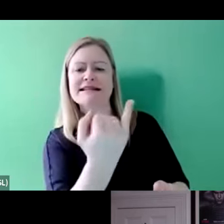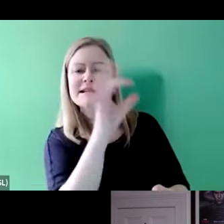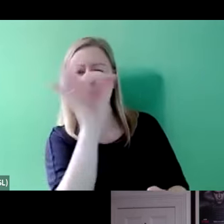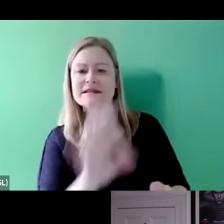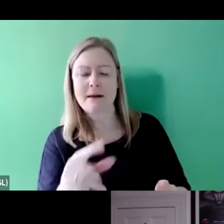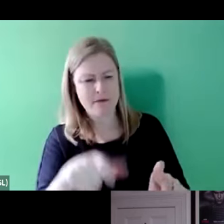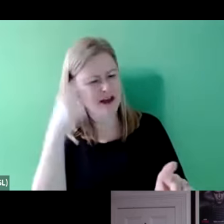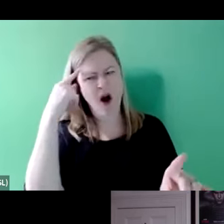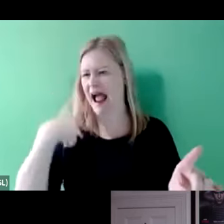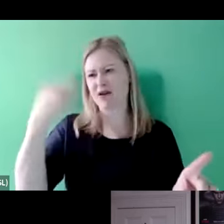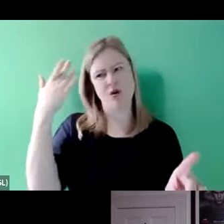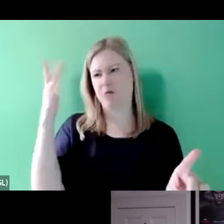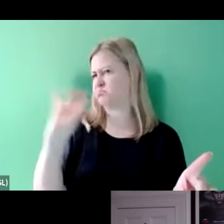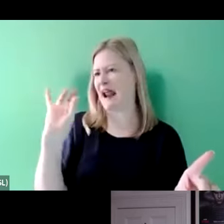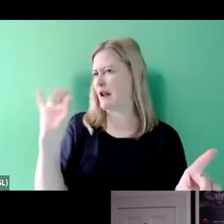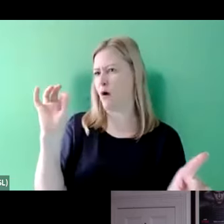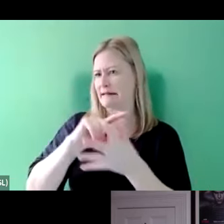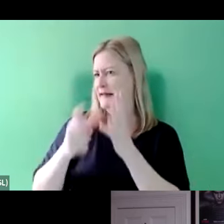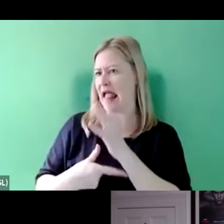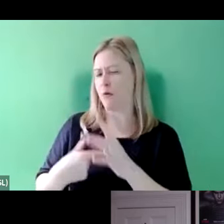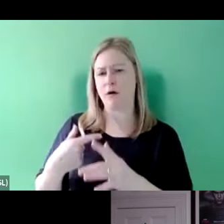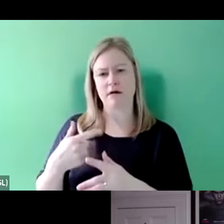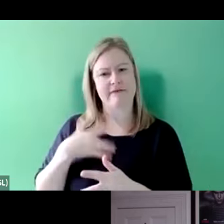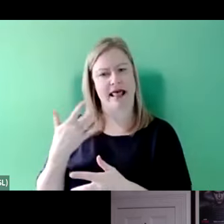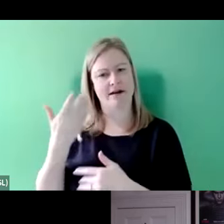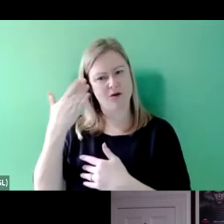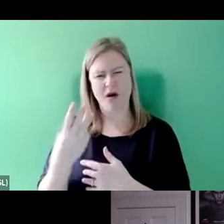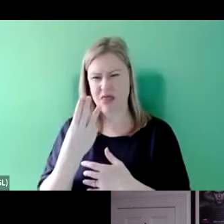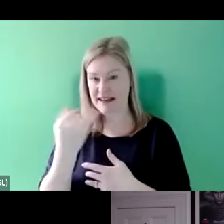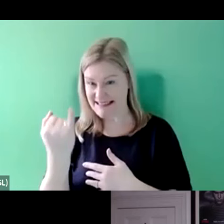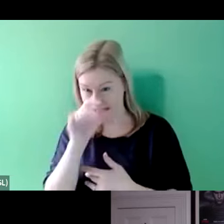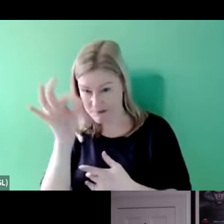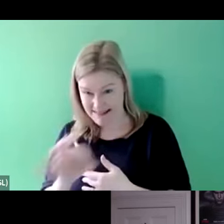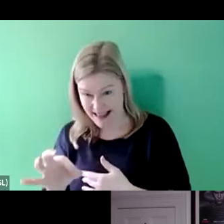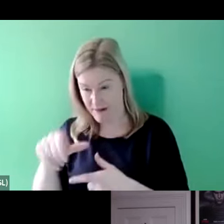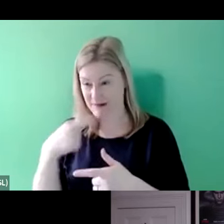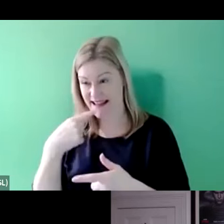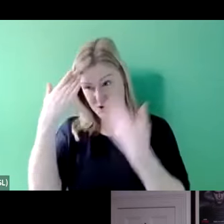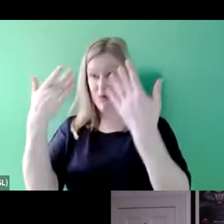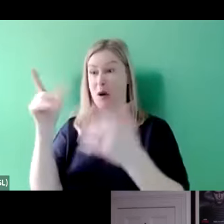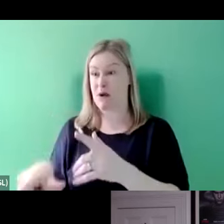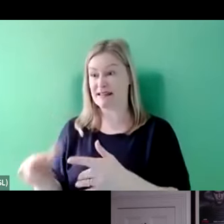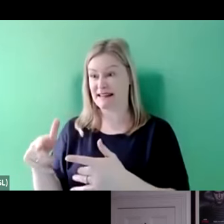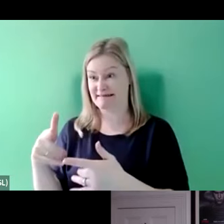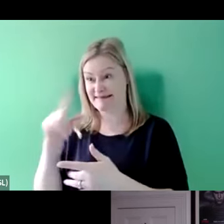That's a huge amount and they're wrong. Because there are people with disabilities